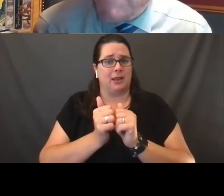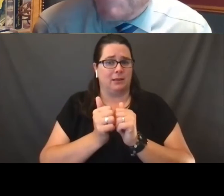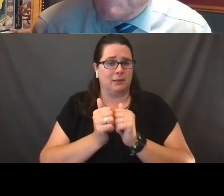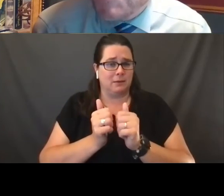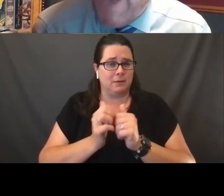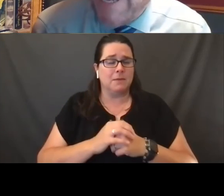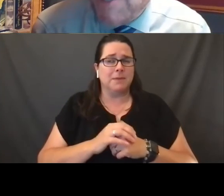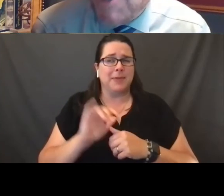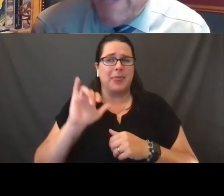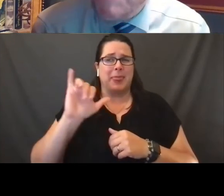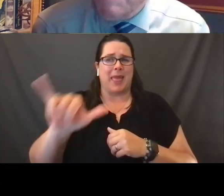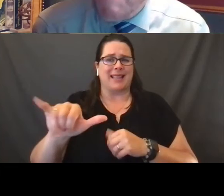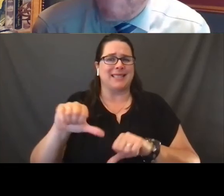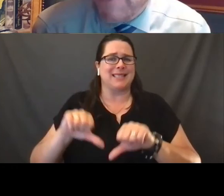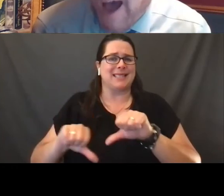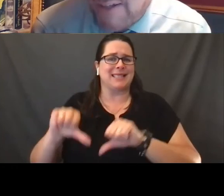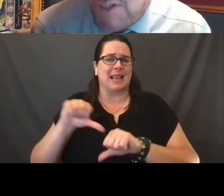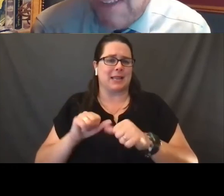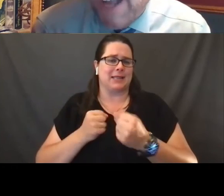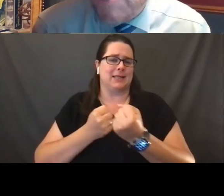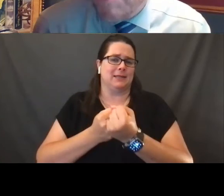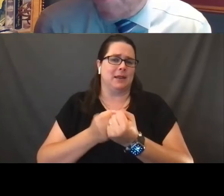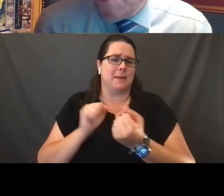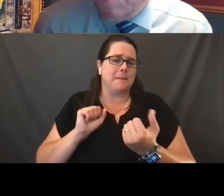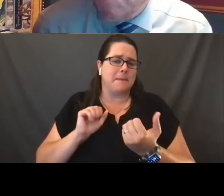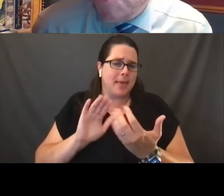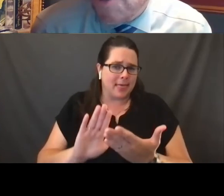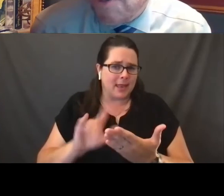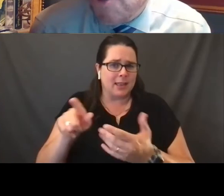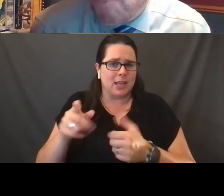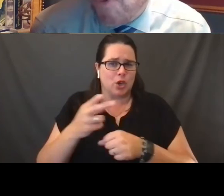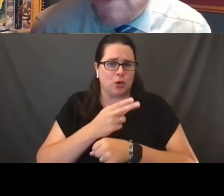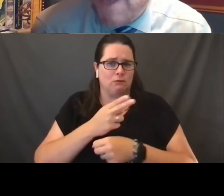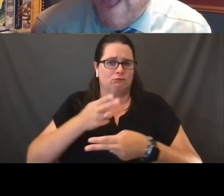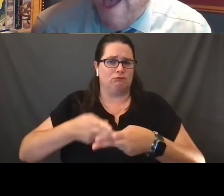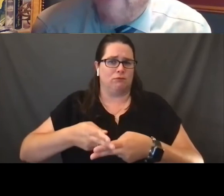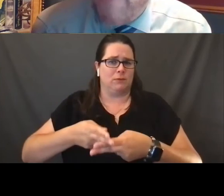That's the science, that's the methodology, that's the statistical support